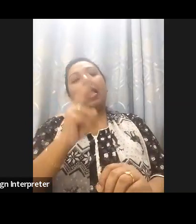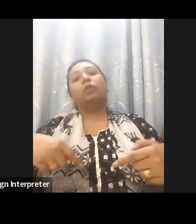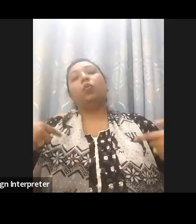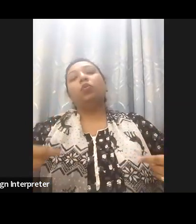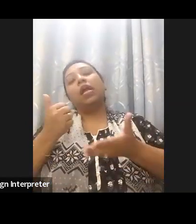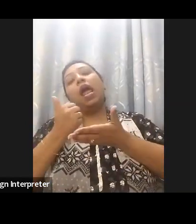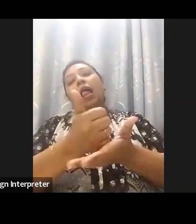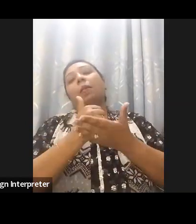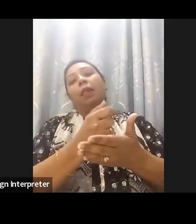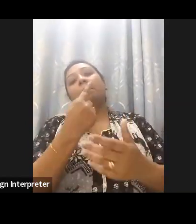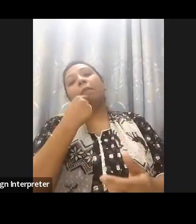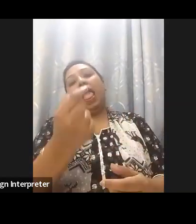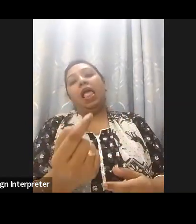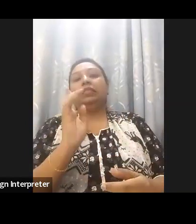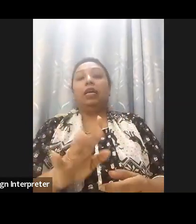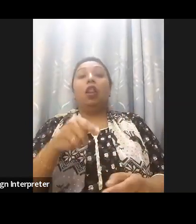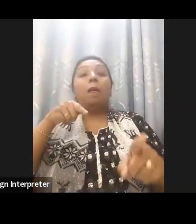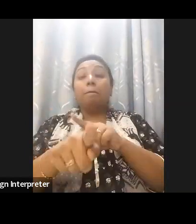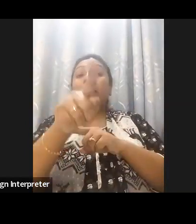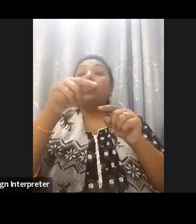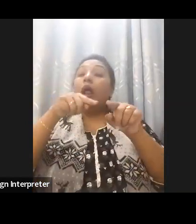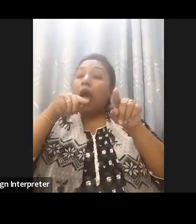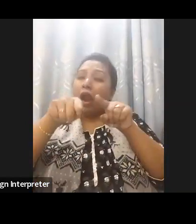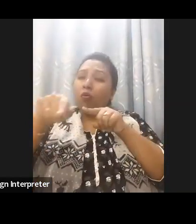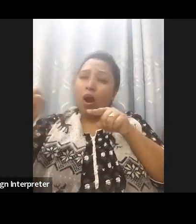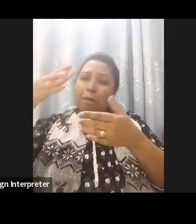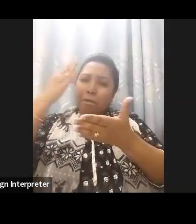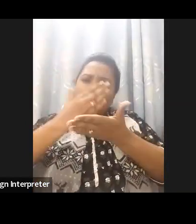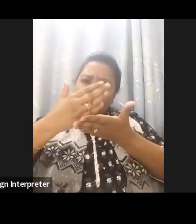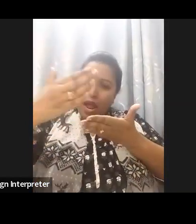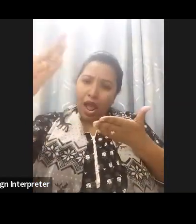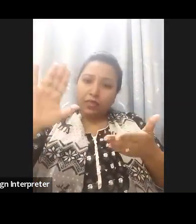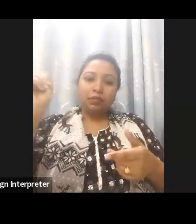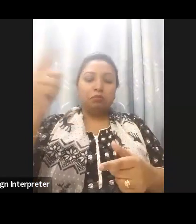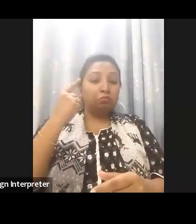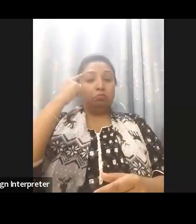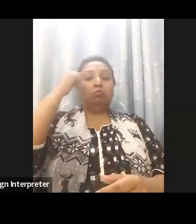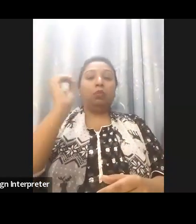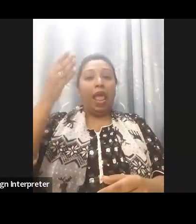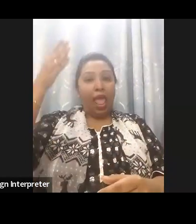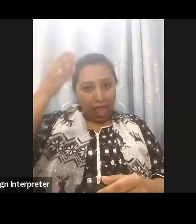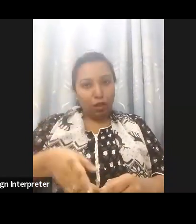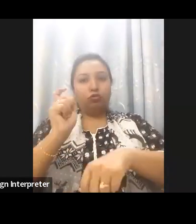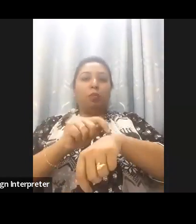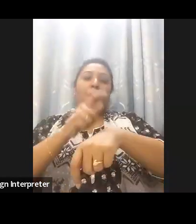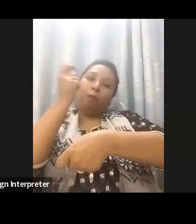with disabilities which are around 1 billion in the world, to access different Digital Services.